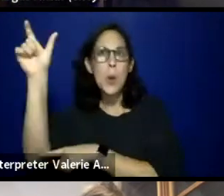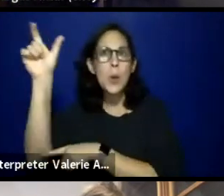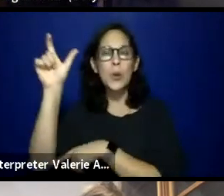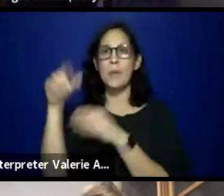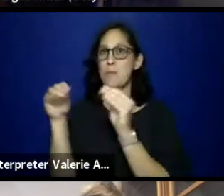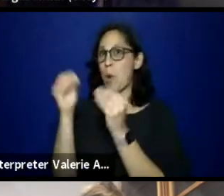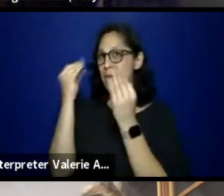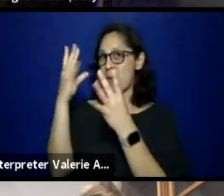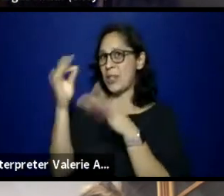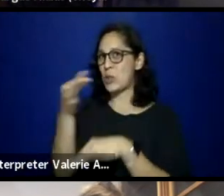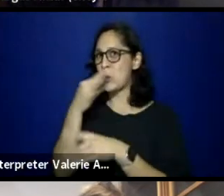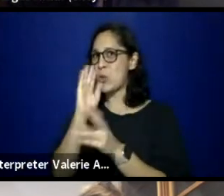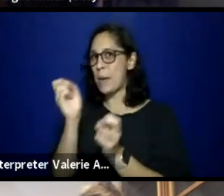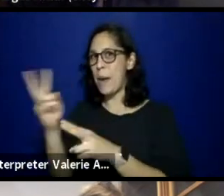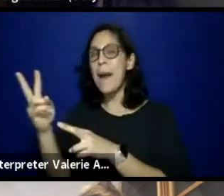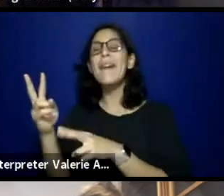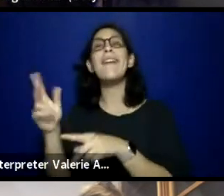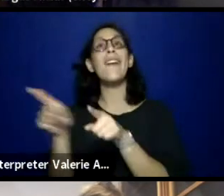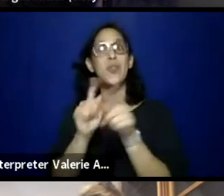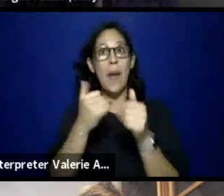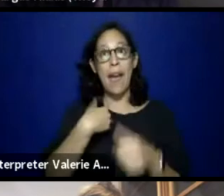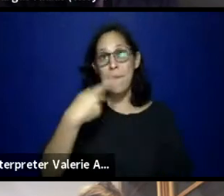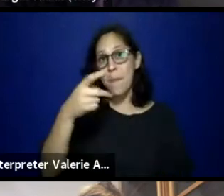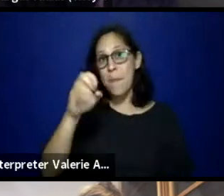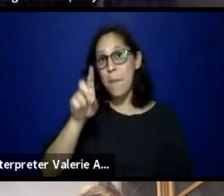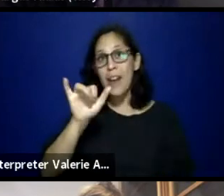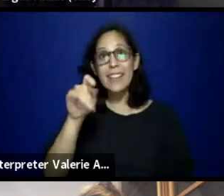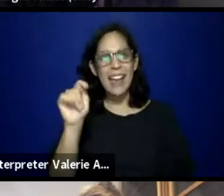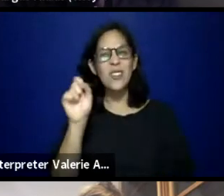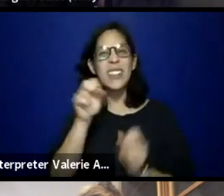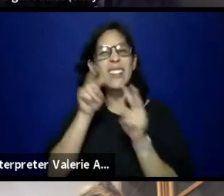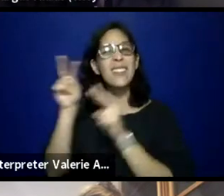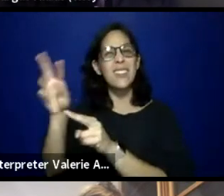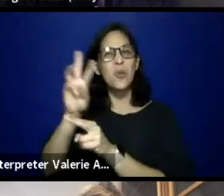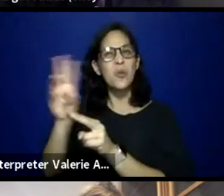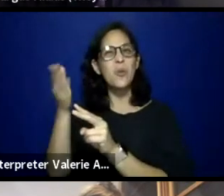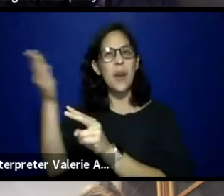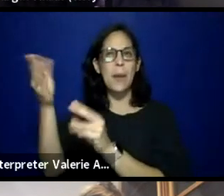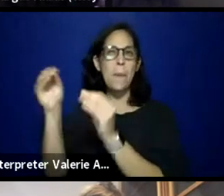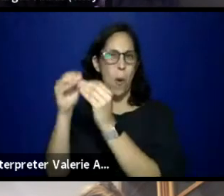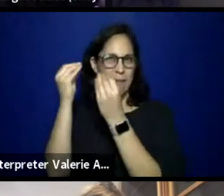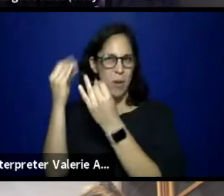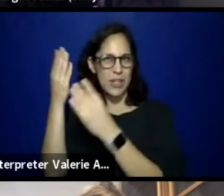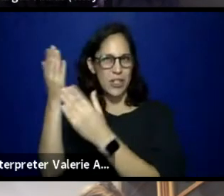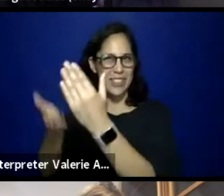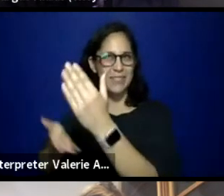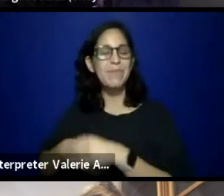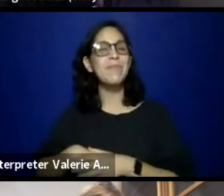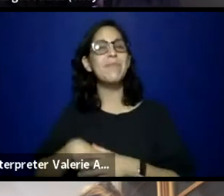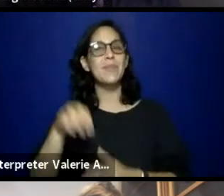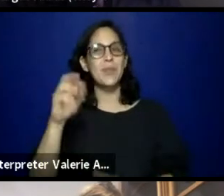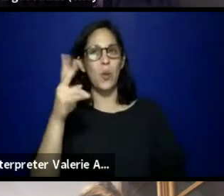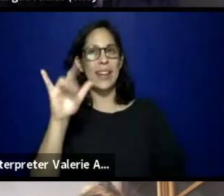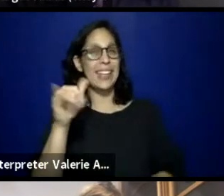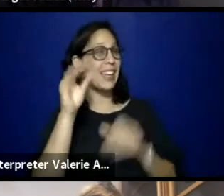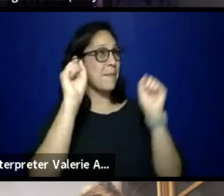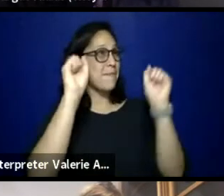And we've also got some podcasts and all of that you can find on our website. Amazing. Thank you so much, Leo. We appreciate having you here.